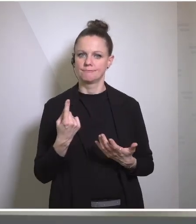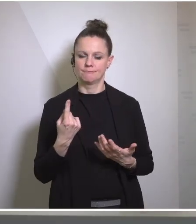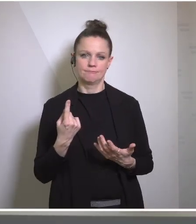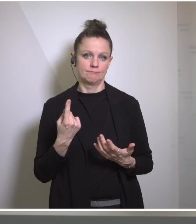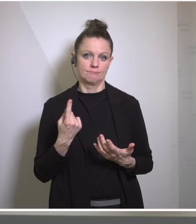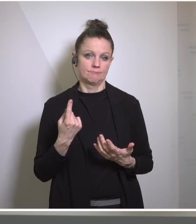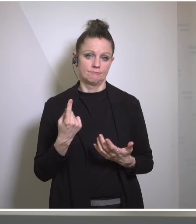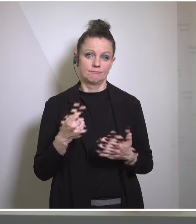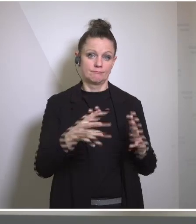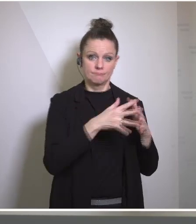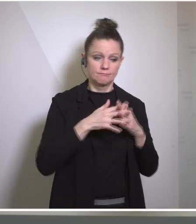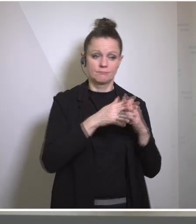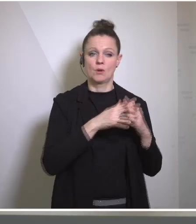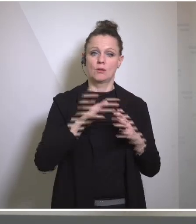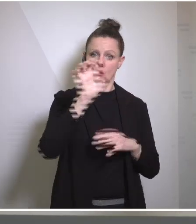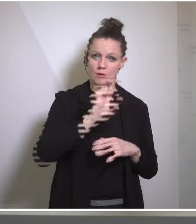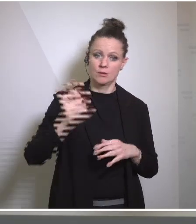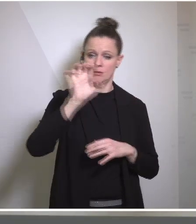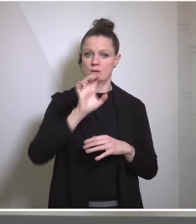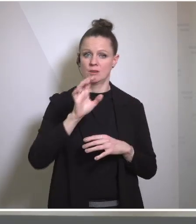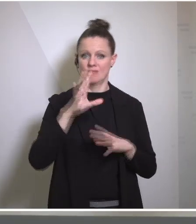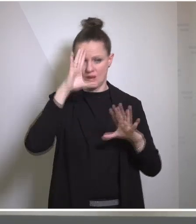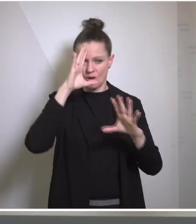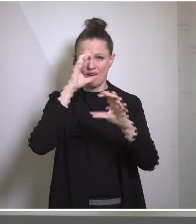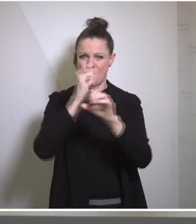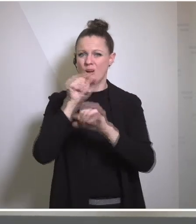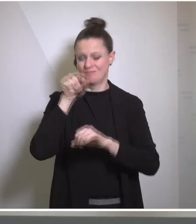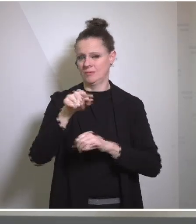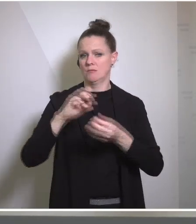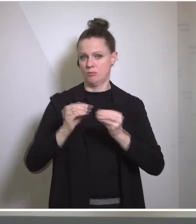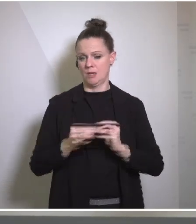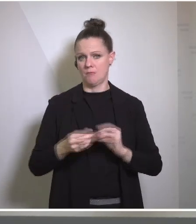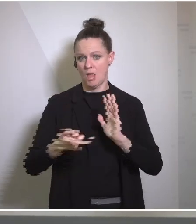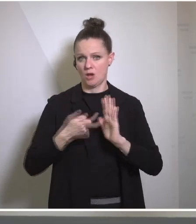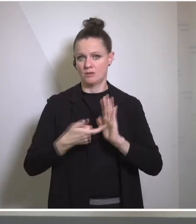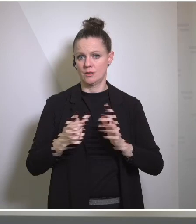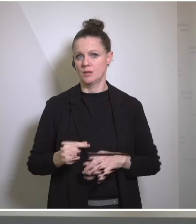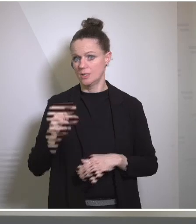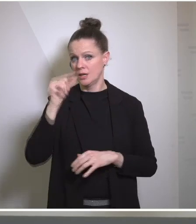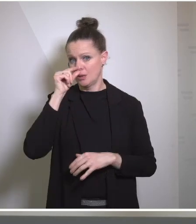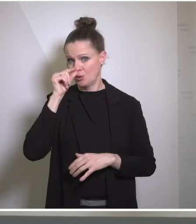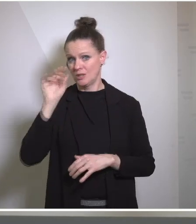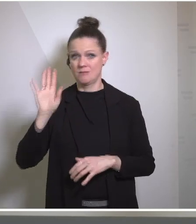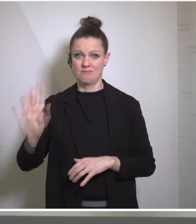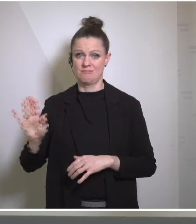States, Europe, and others are so focused on this issue is because Putin uses energy as a weapon.